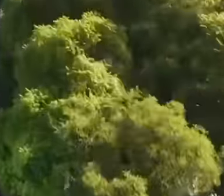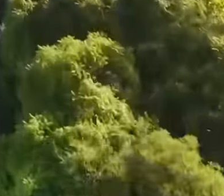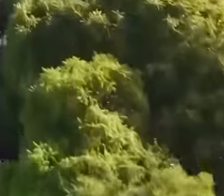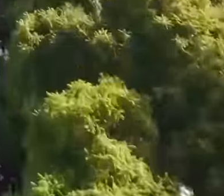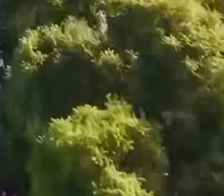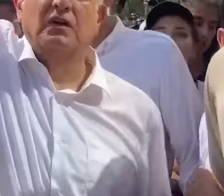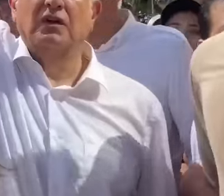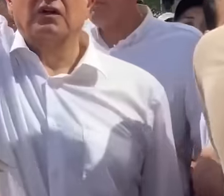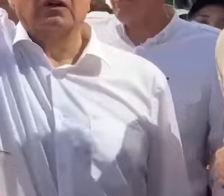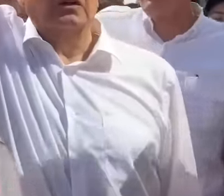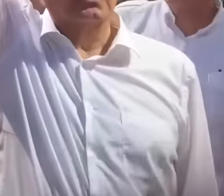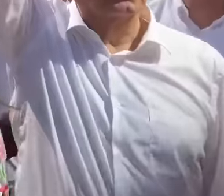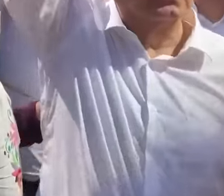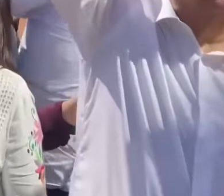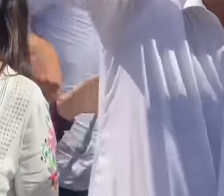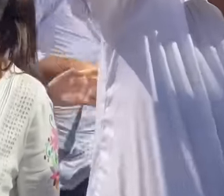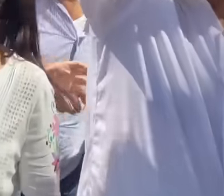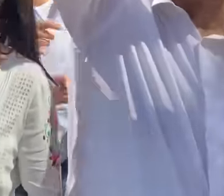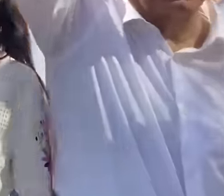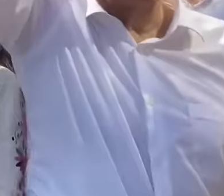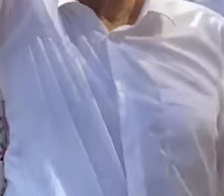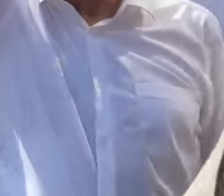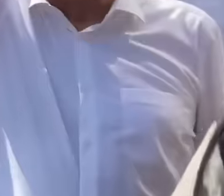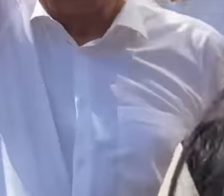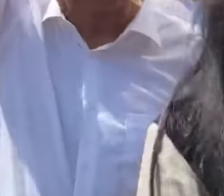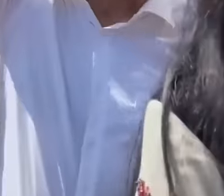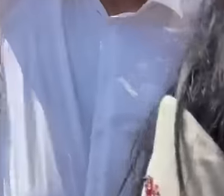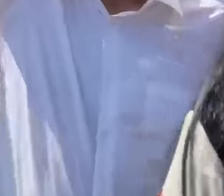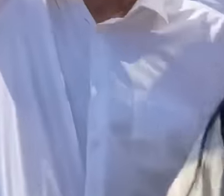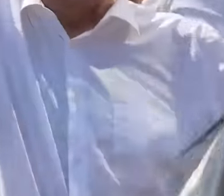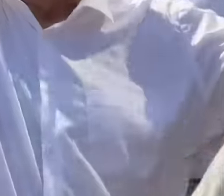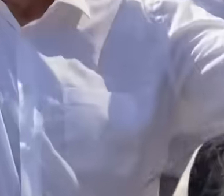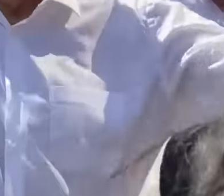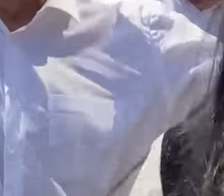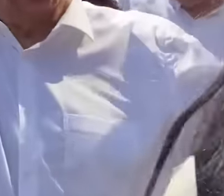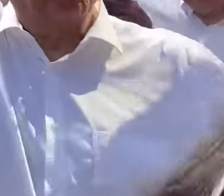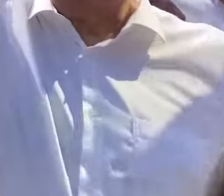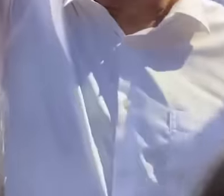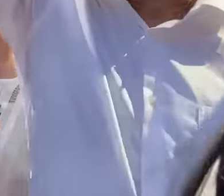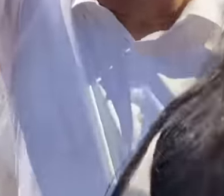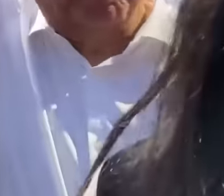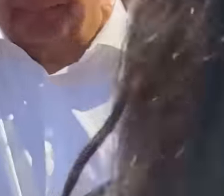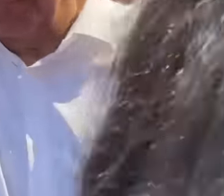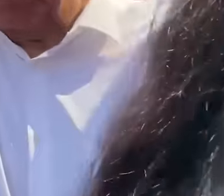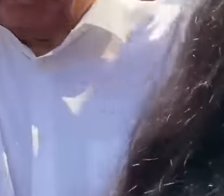the president thanks the Mexican people for this victory since Amor con amor is